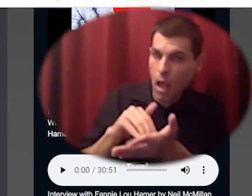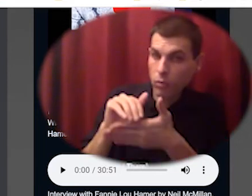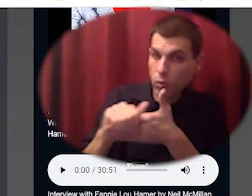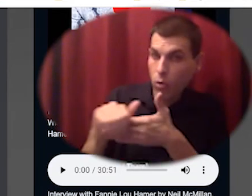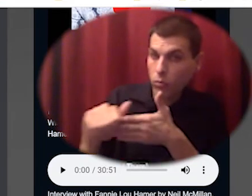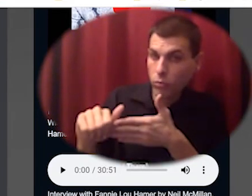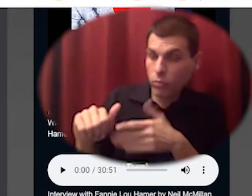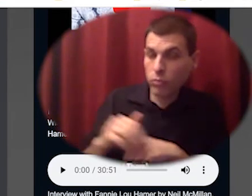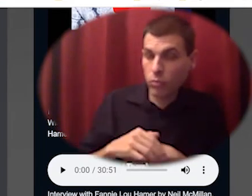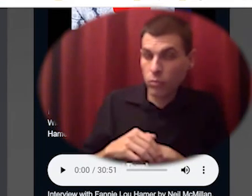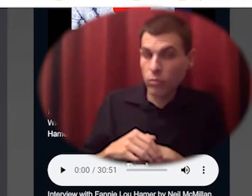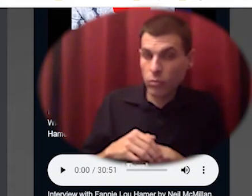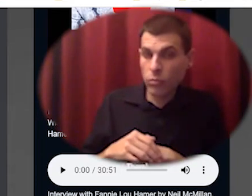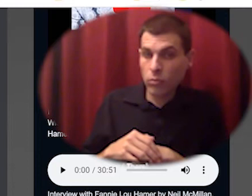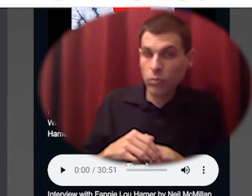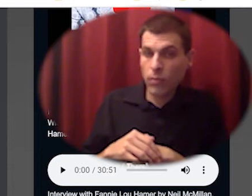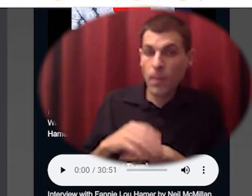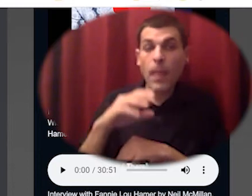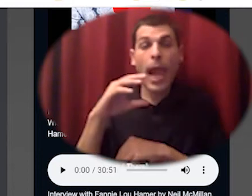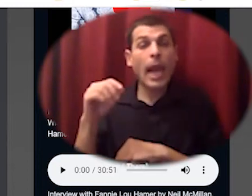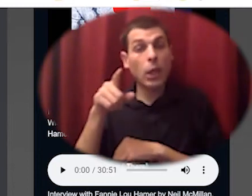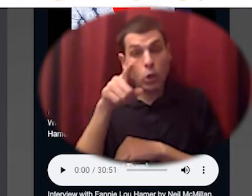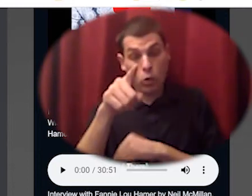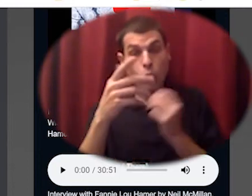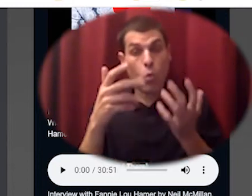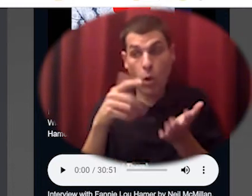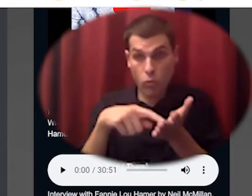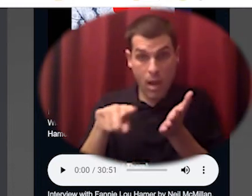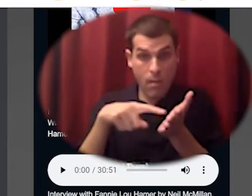uh those forty acres and then a dollar twenty five it's about eight dollars a month